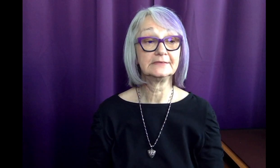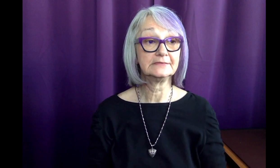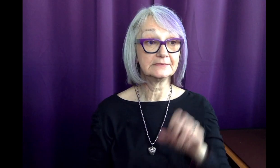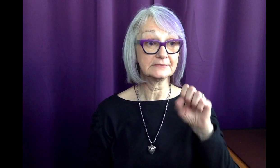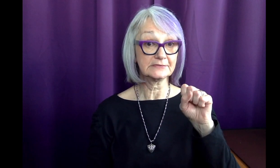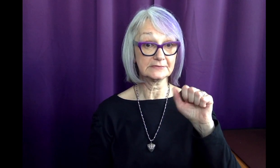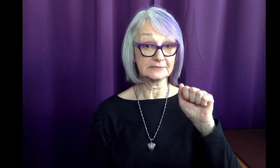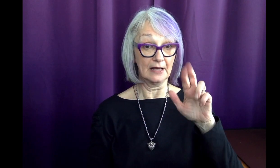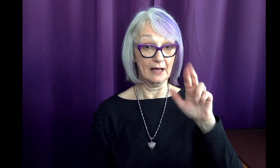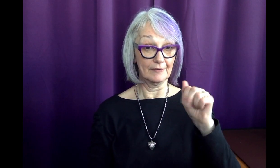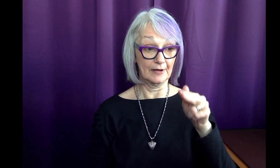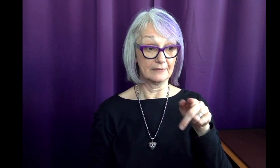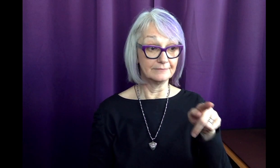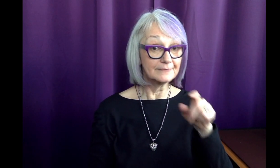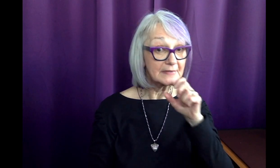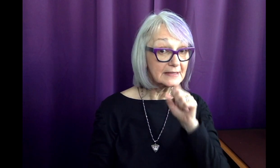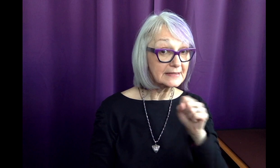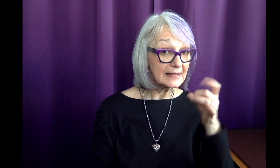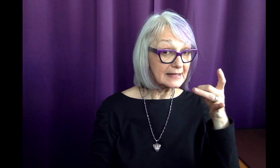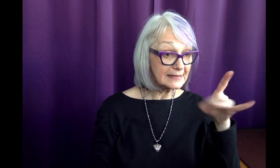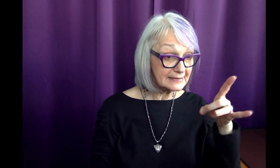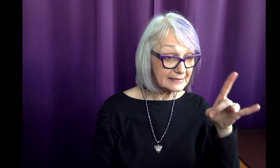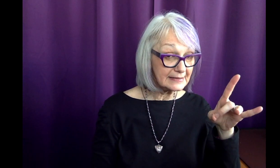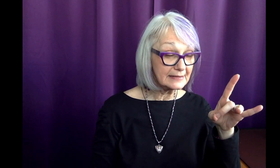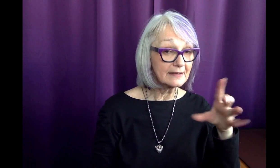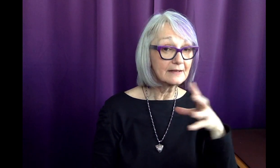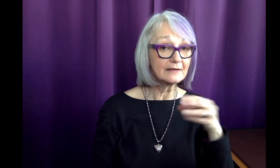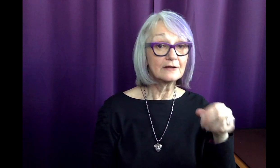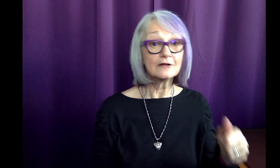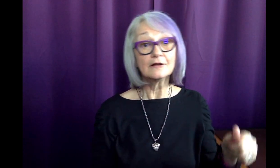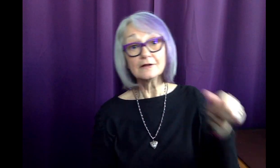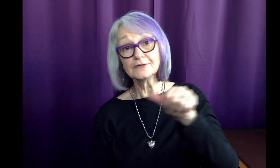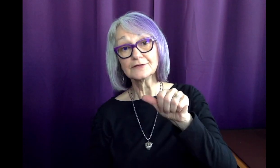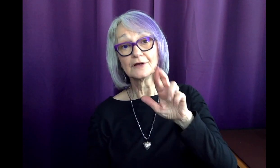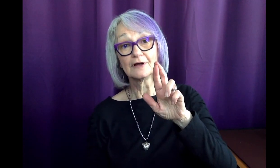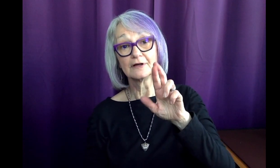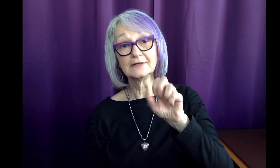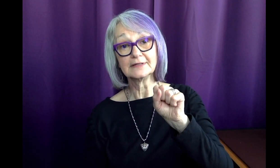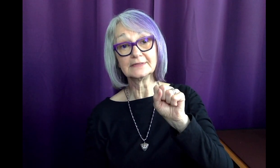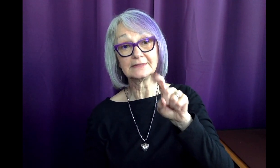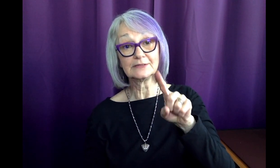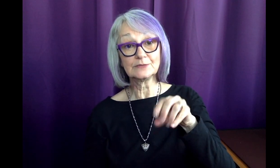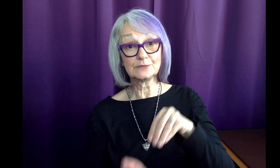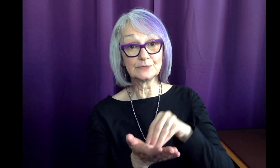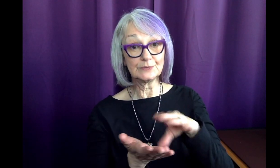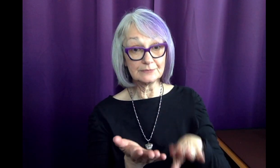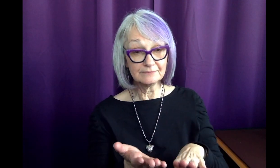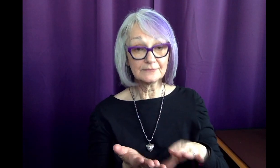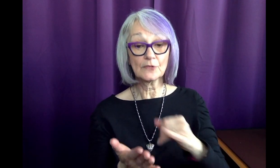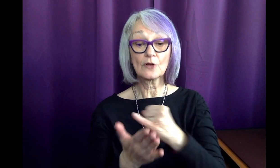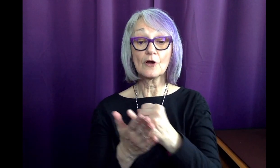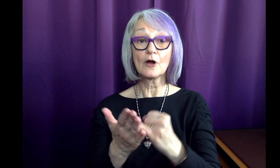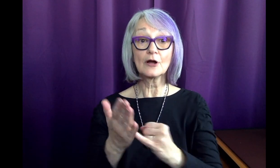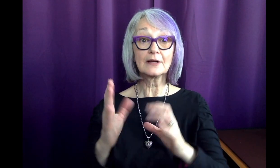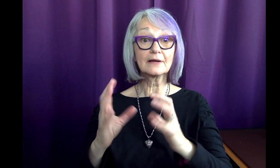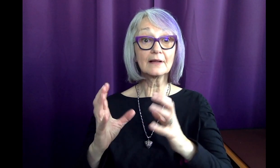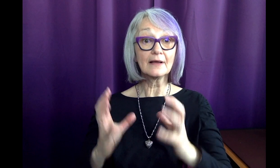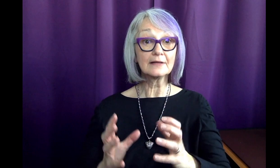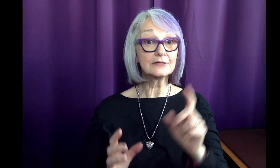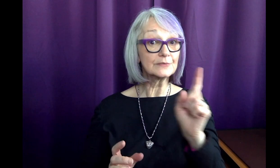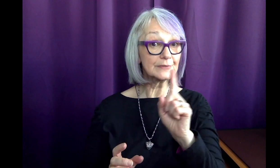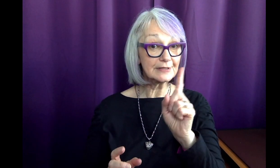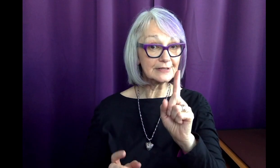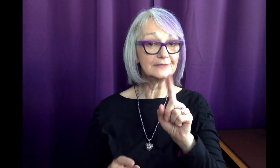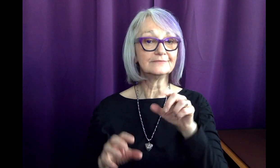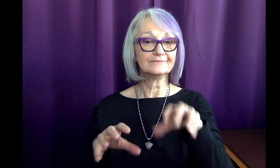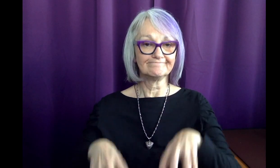When she was 18 years old, Sarah and another RSD student began taking art classes